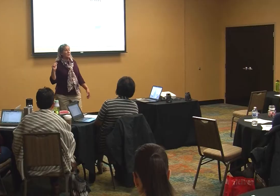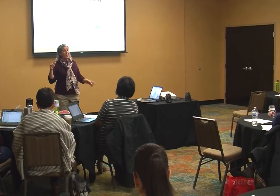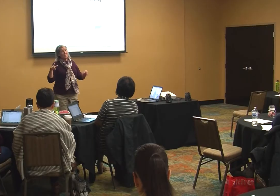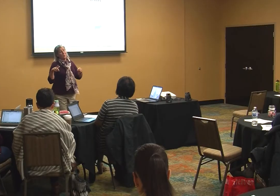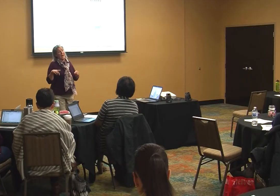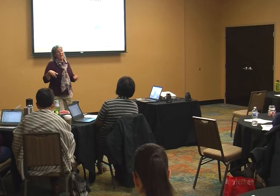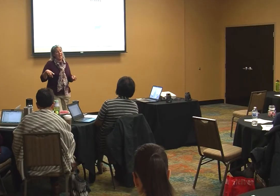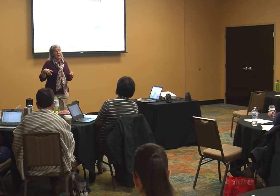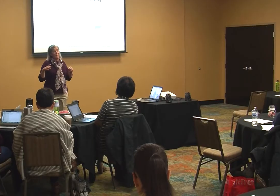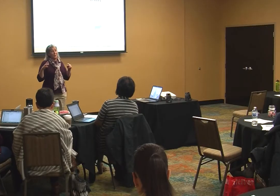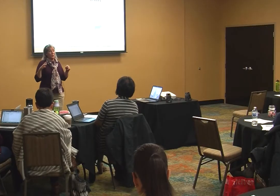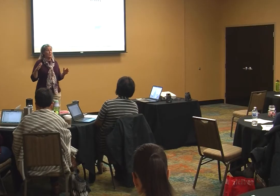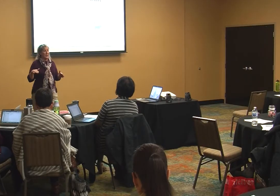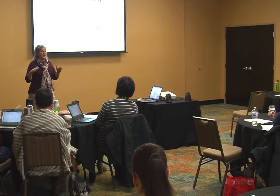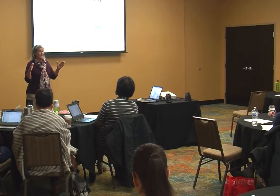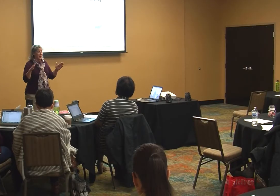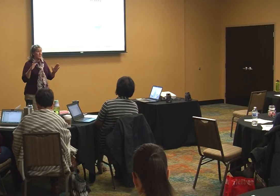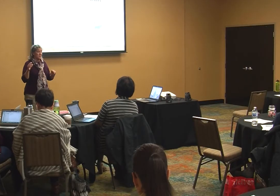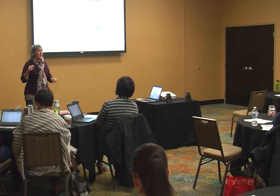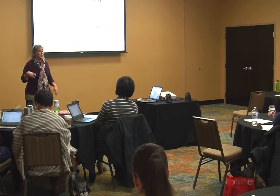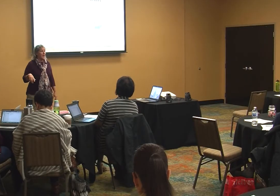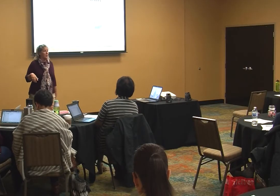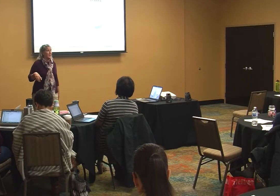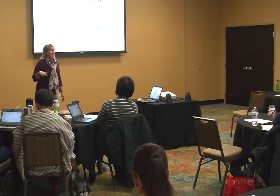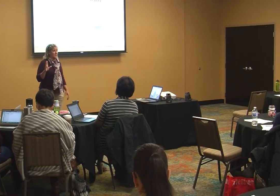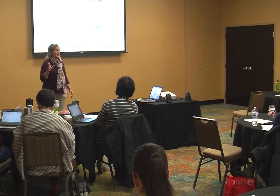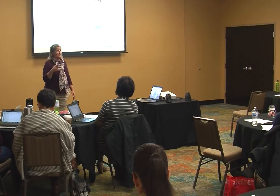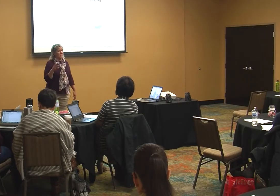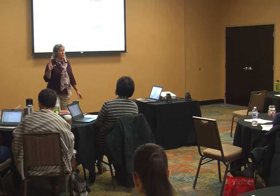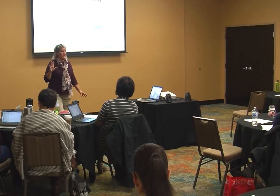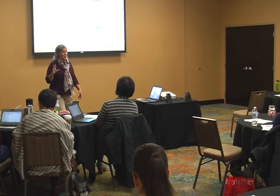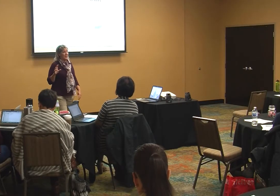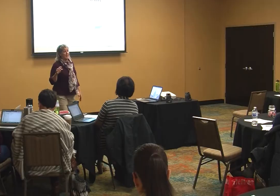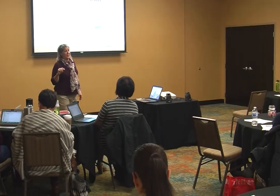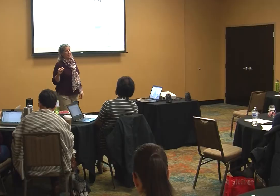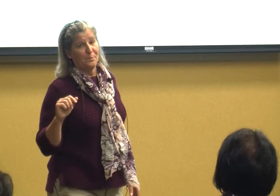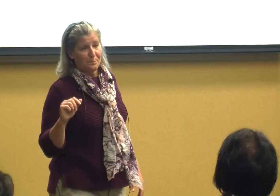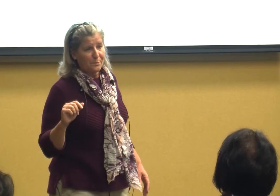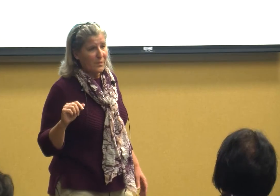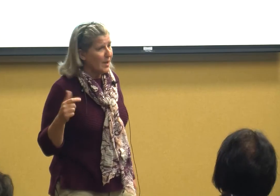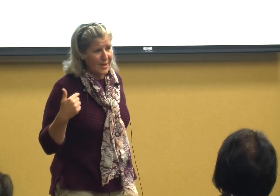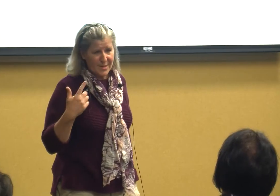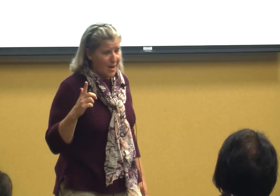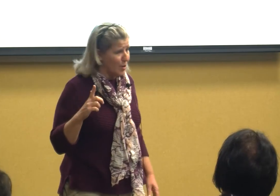by the way if you need to get up and stretch by all means do what you need to do it's not going